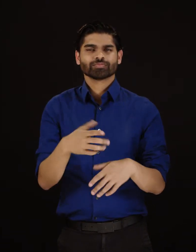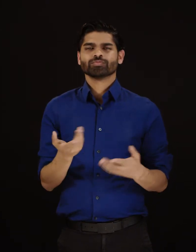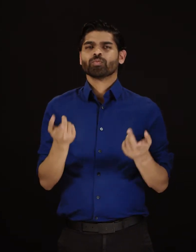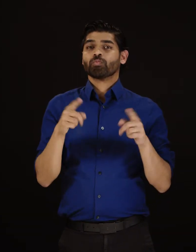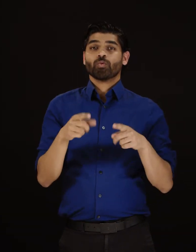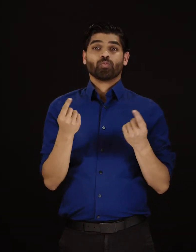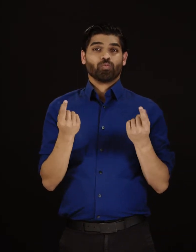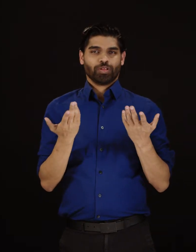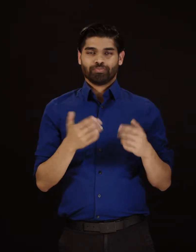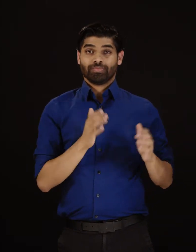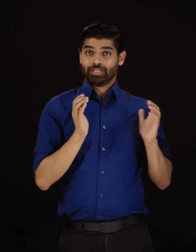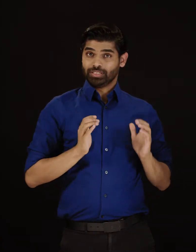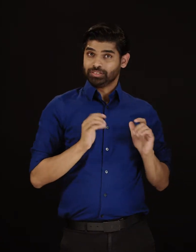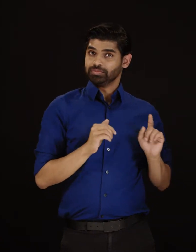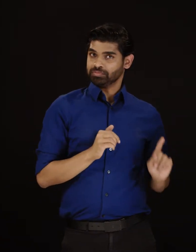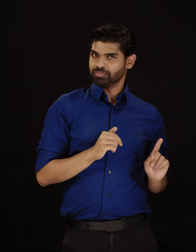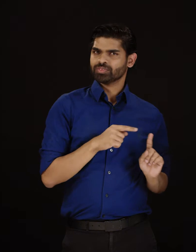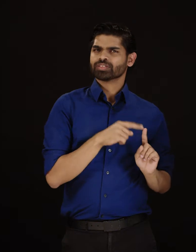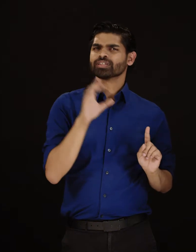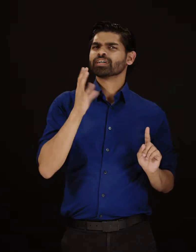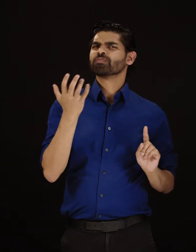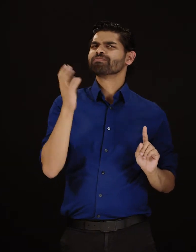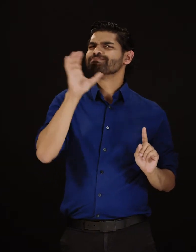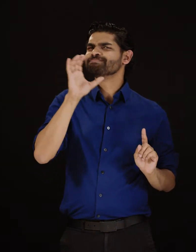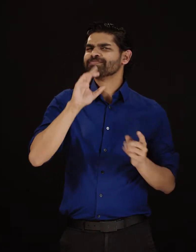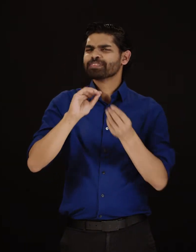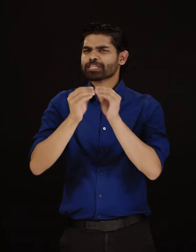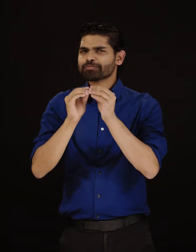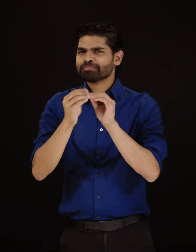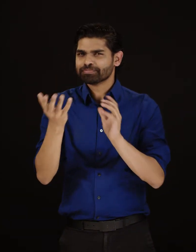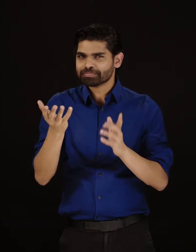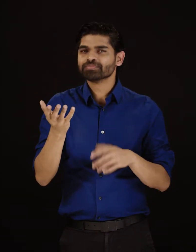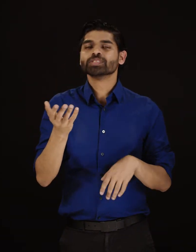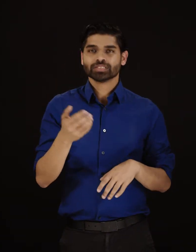operator with relevant data (name, city, and province).